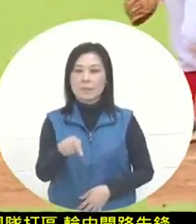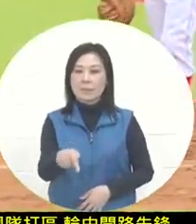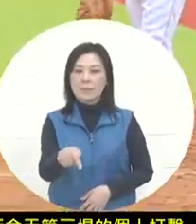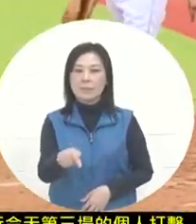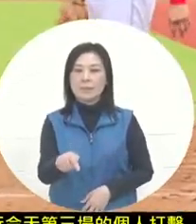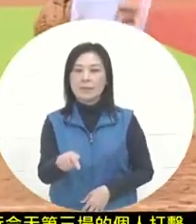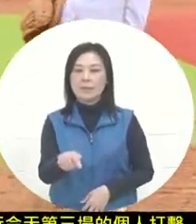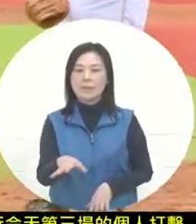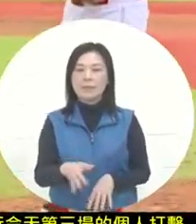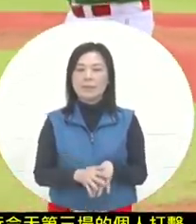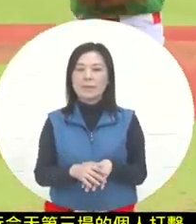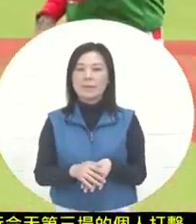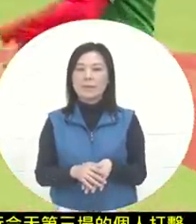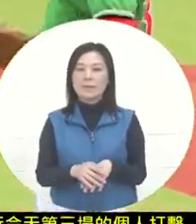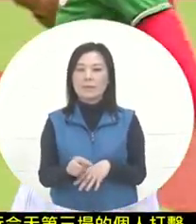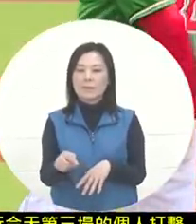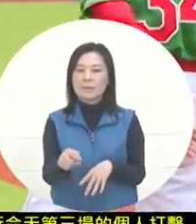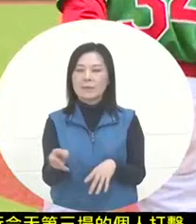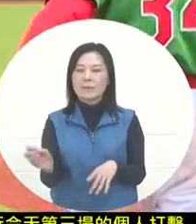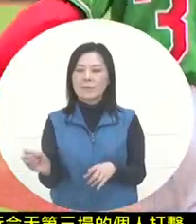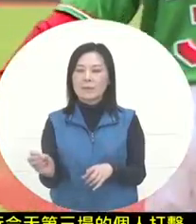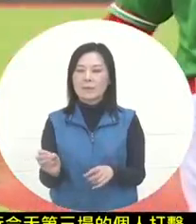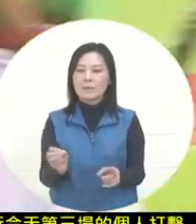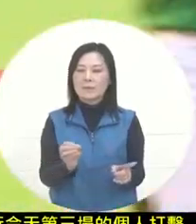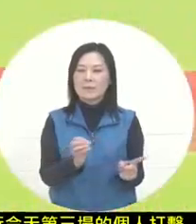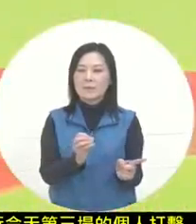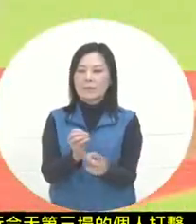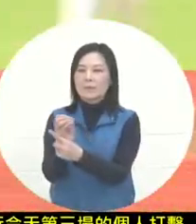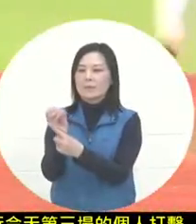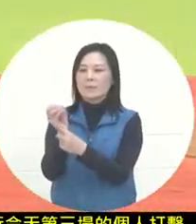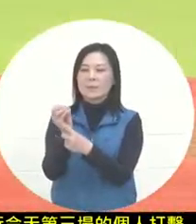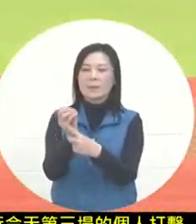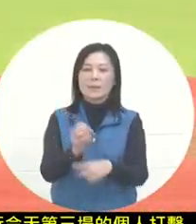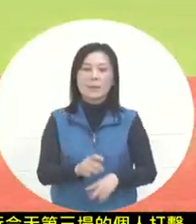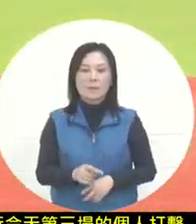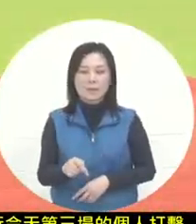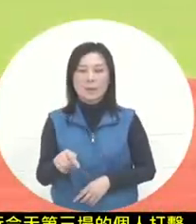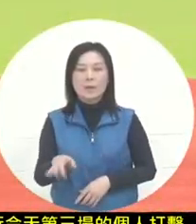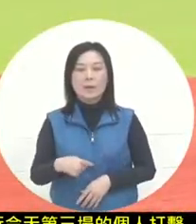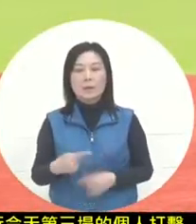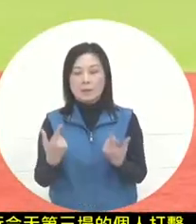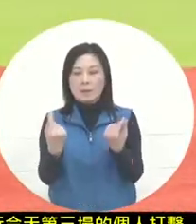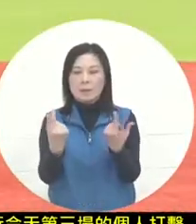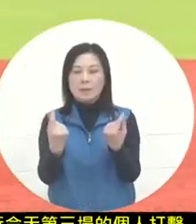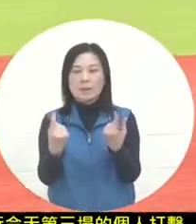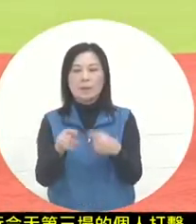, but it was reversed. The right outside hand here